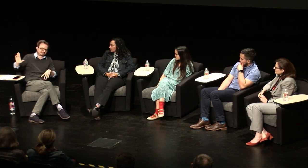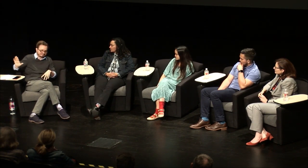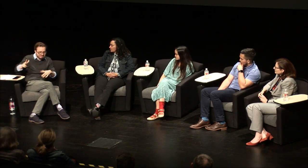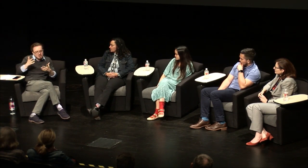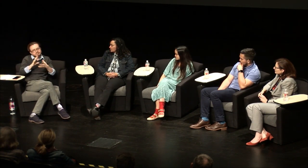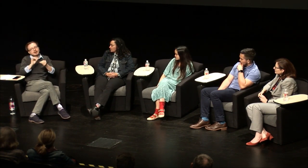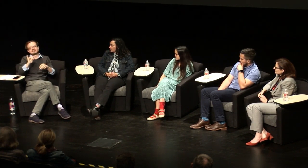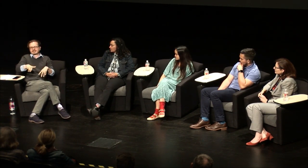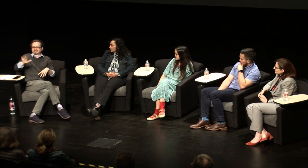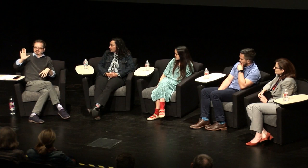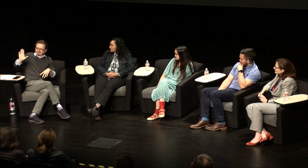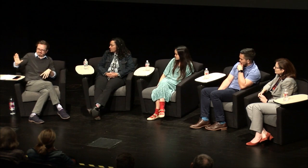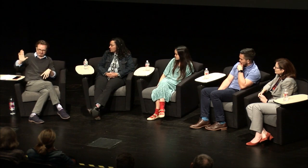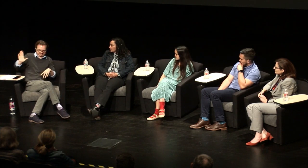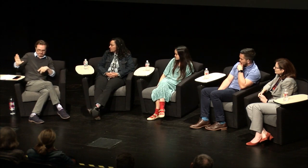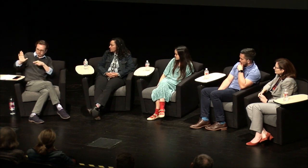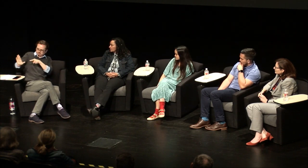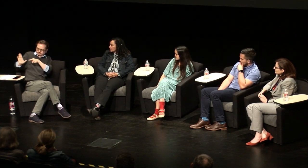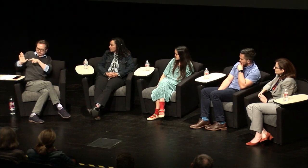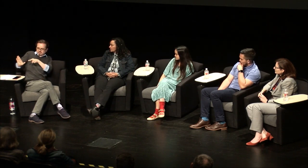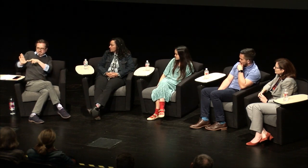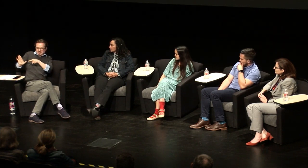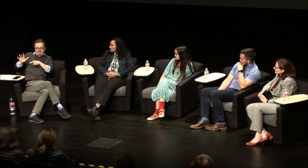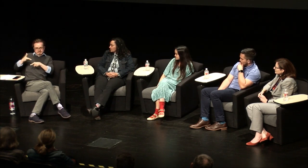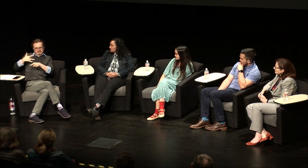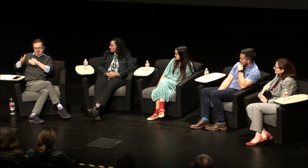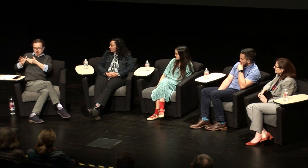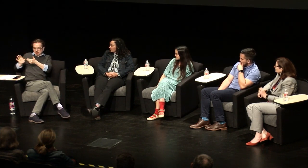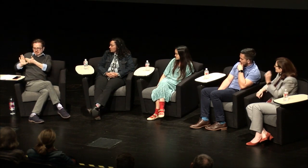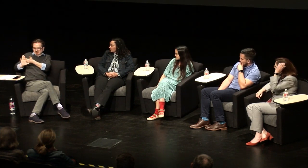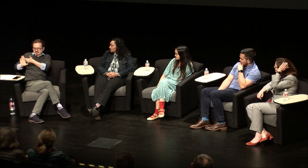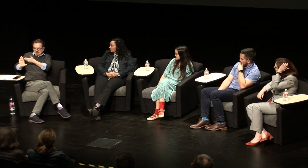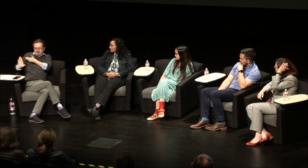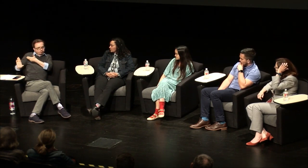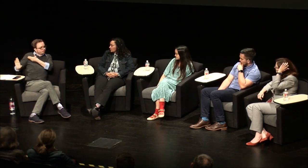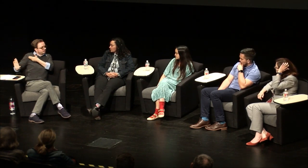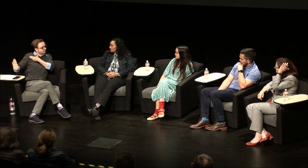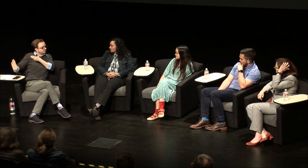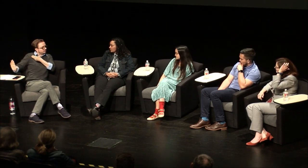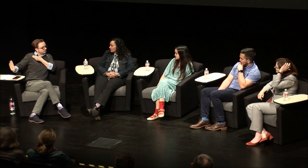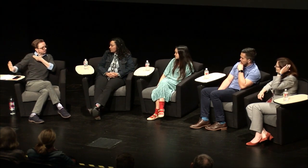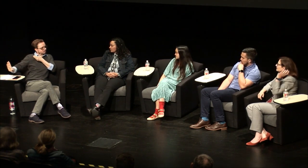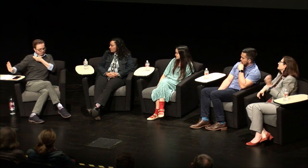do that" , "that's a thing THEY do" and THEM, and there was this clear